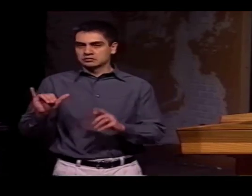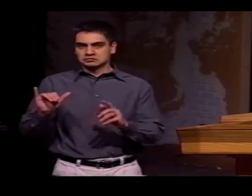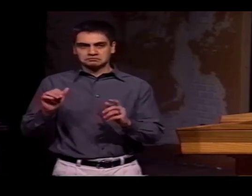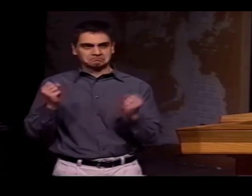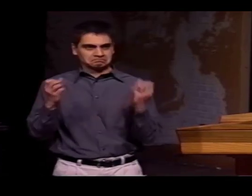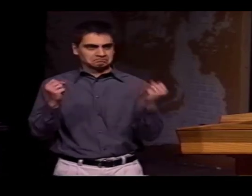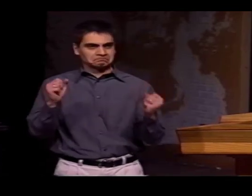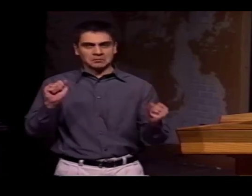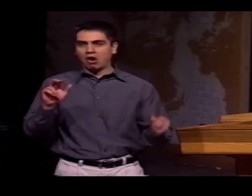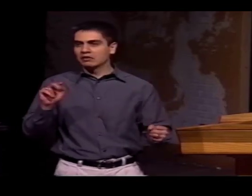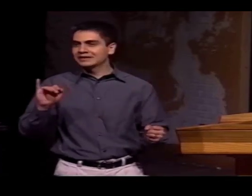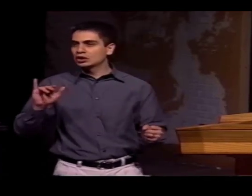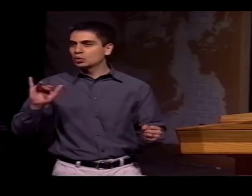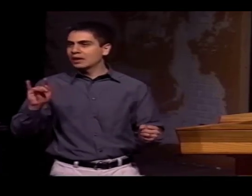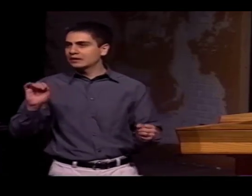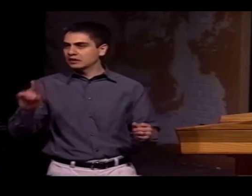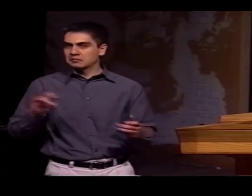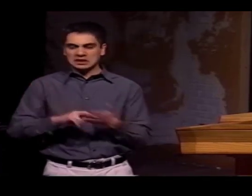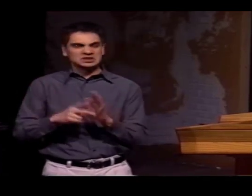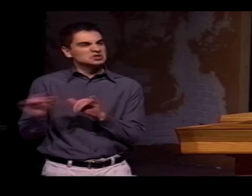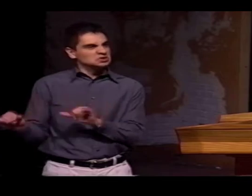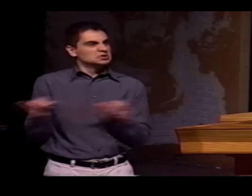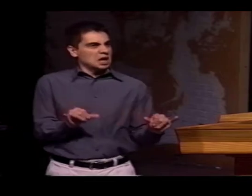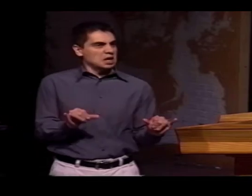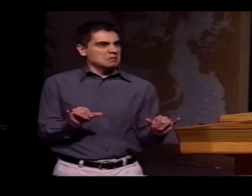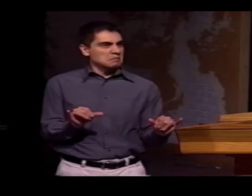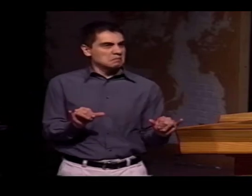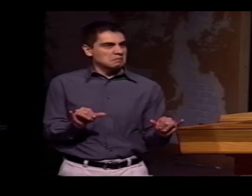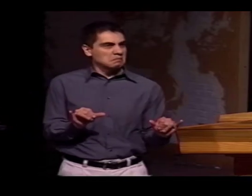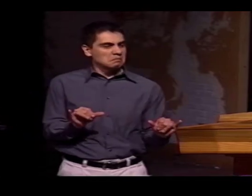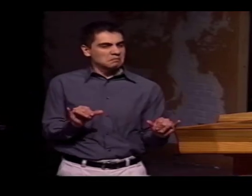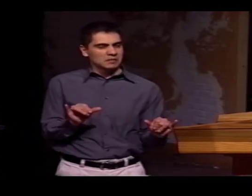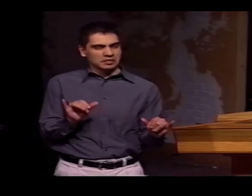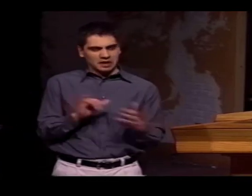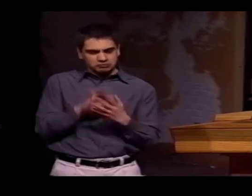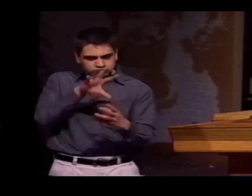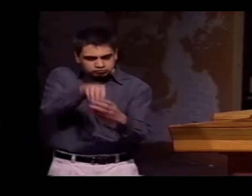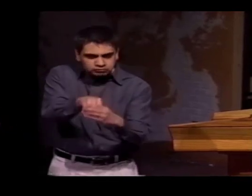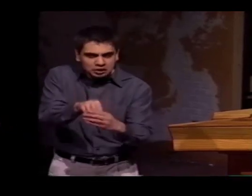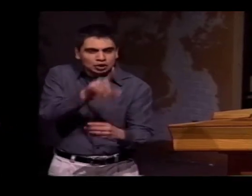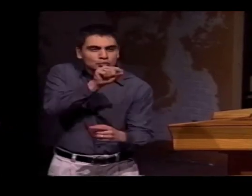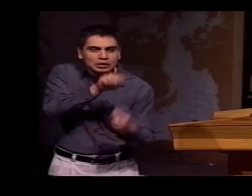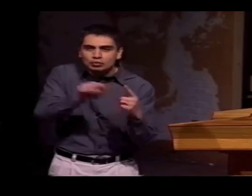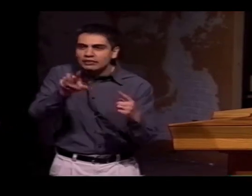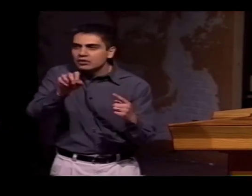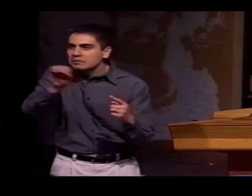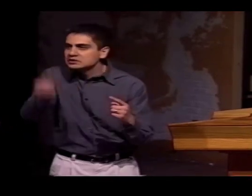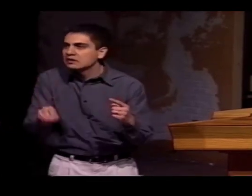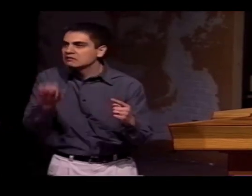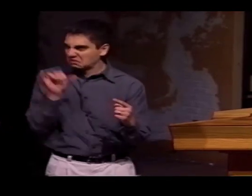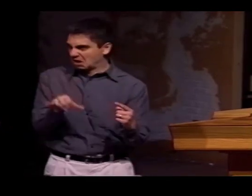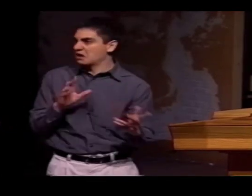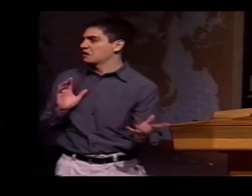AND IT WOULD BE CALLED SIMILARLY ARTICULATED SIGN BECAUSE ALMOST ALL THE PARAMETERS ARE THE SAME.